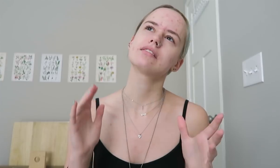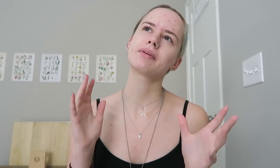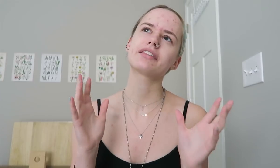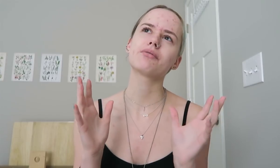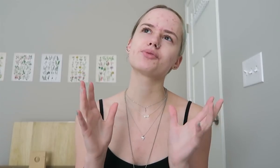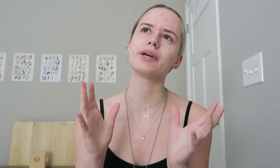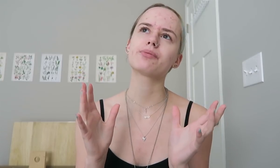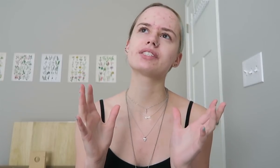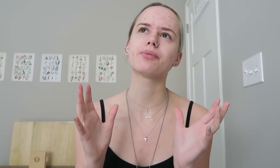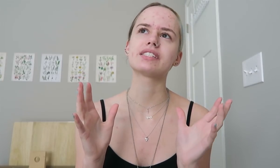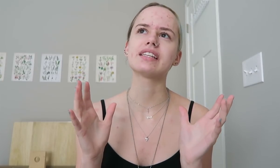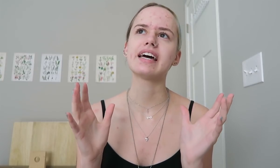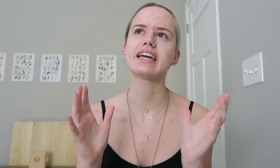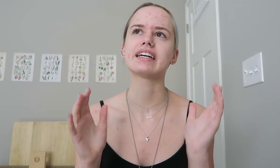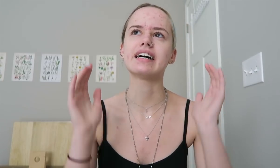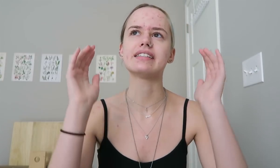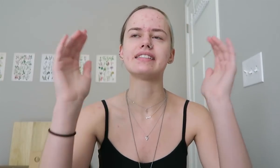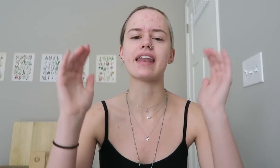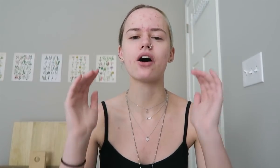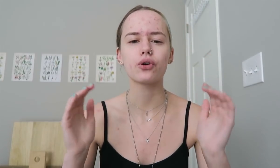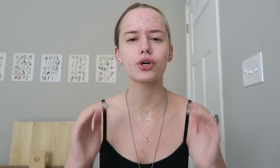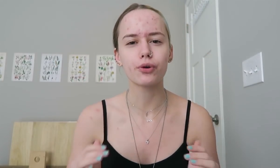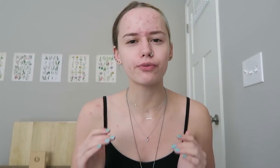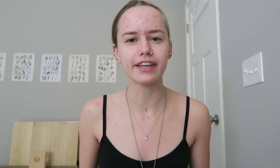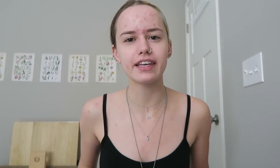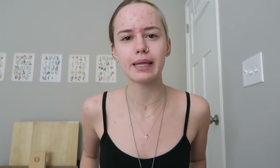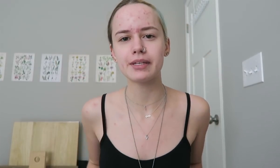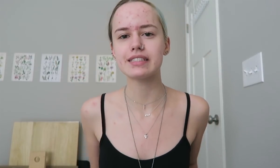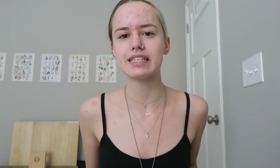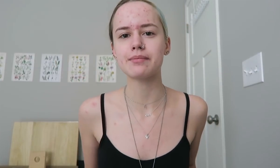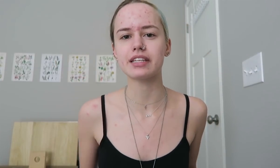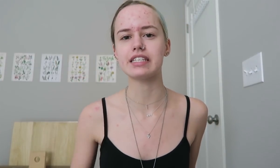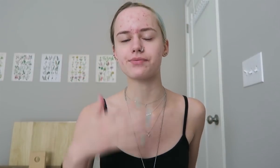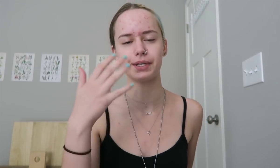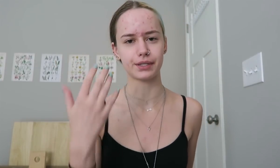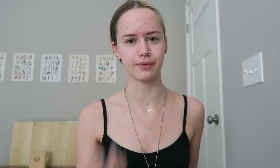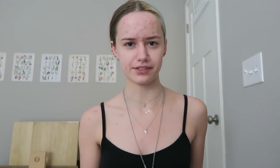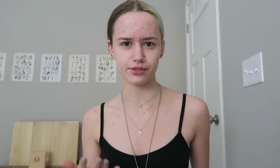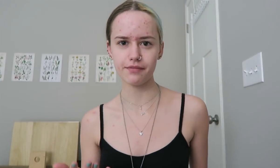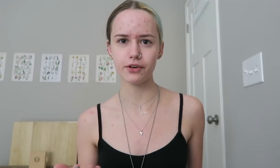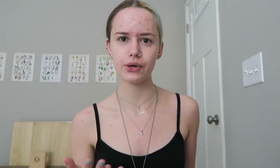Um, something that I thought was weird was that there wasn't like a set out curriculum it seemed, at least for like the restaurant vocab.